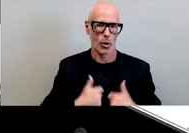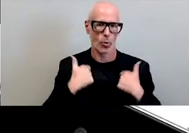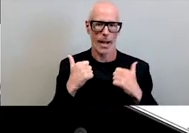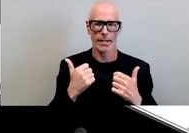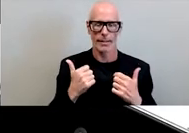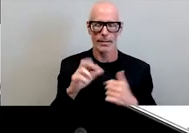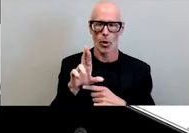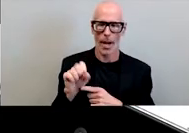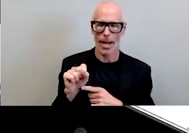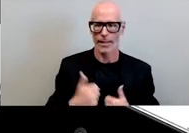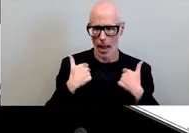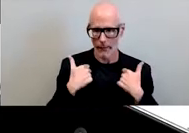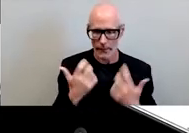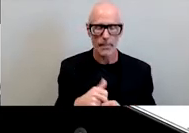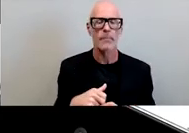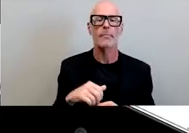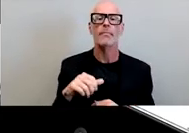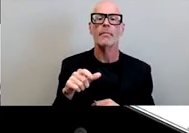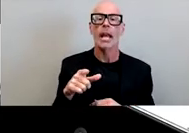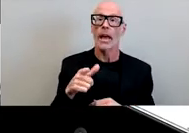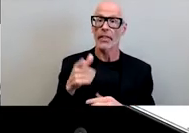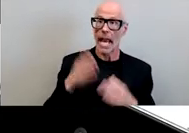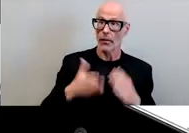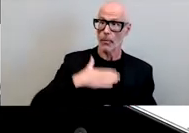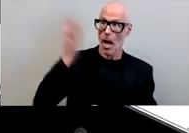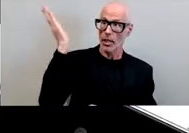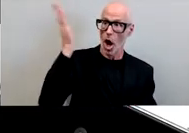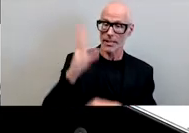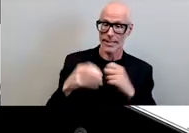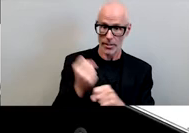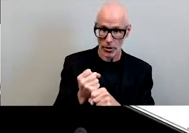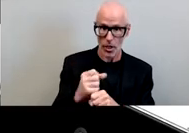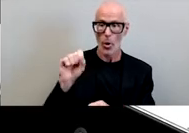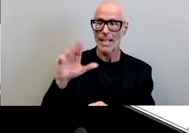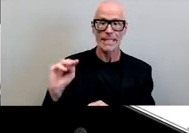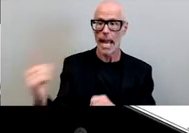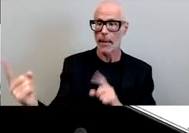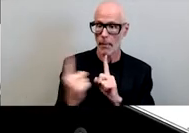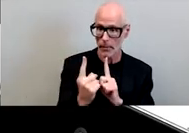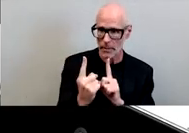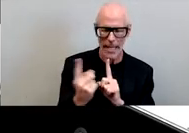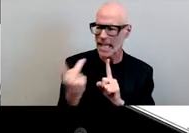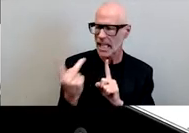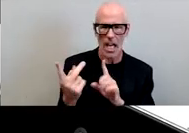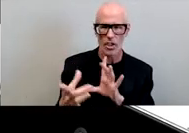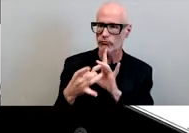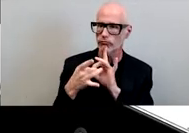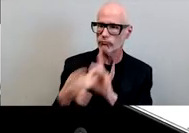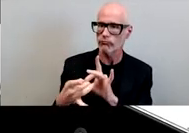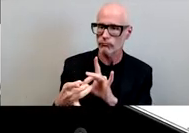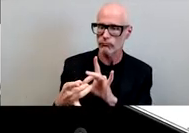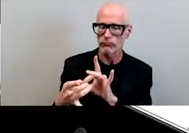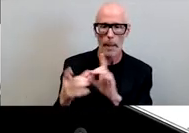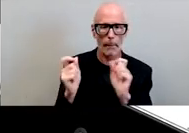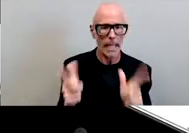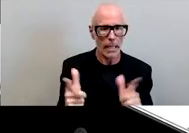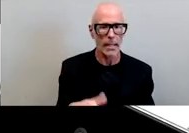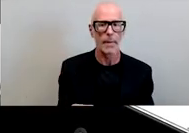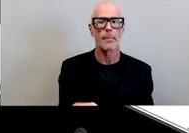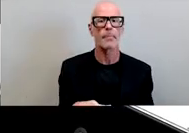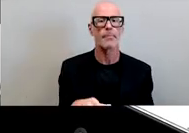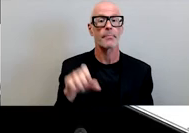sam came up to me at the end of my talk and he and i just immediately connected um sam now six years